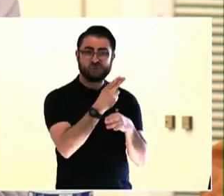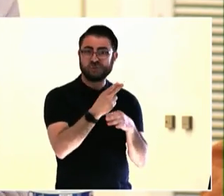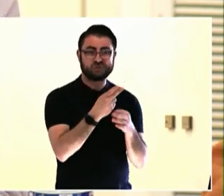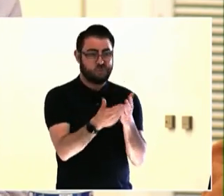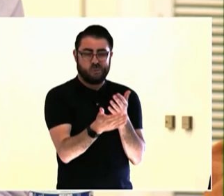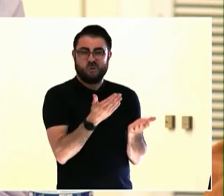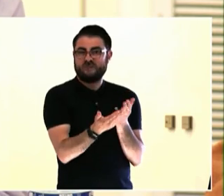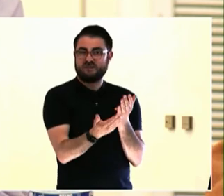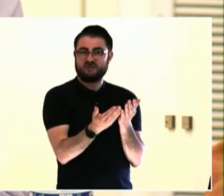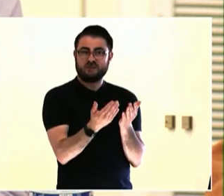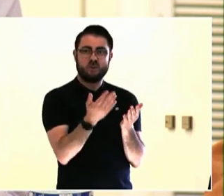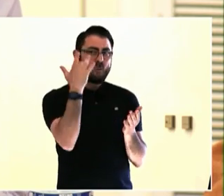to be able to communicate to all